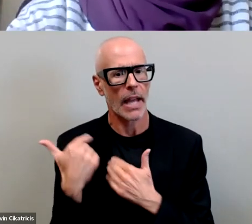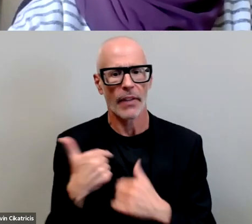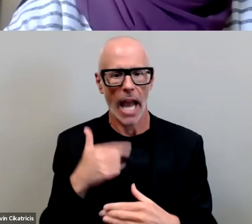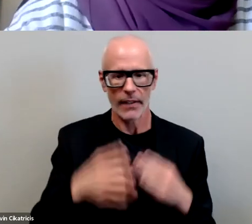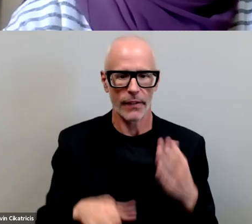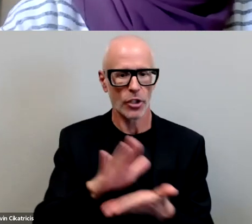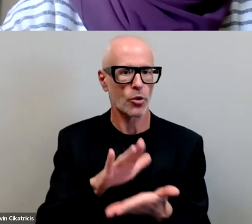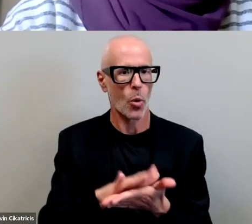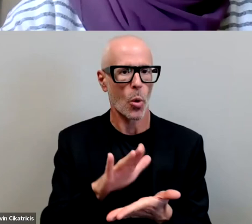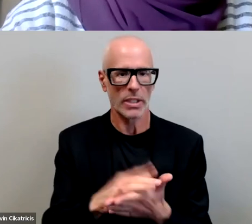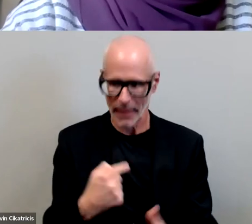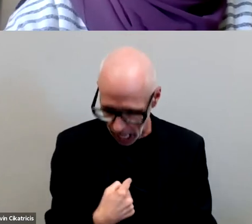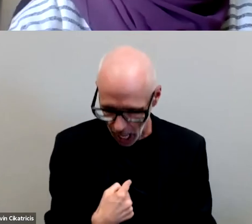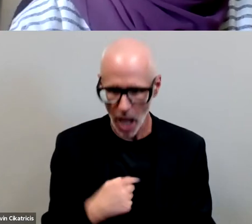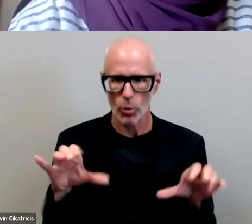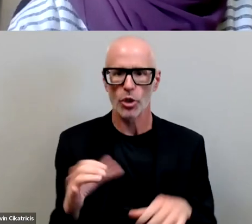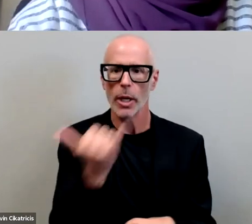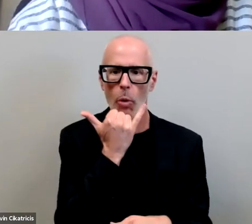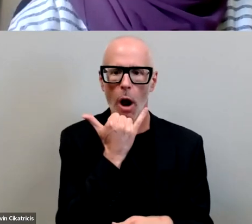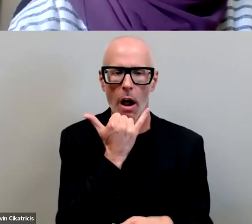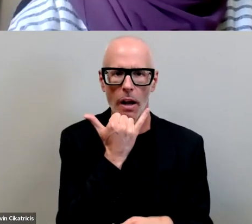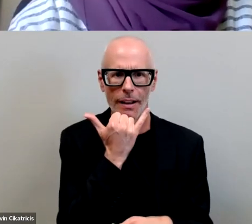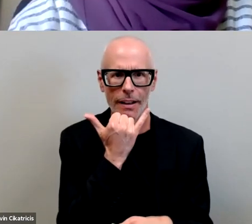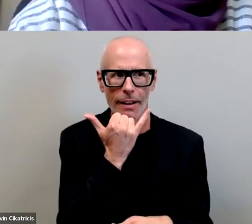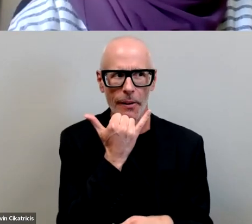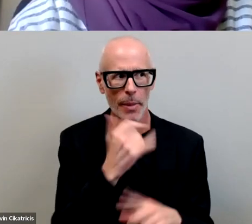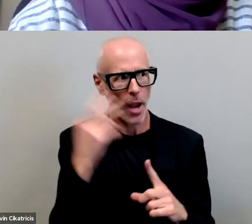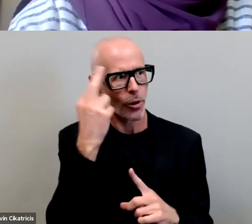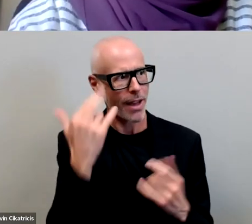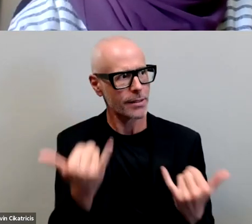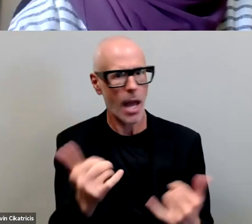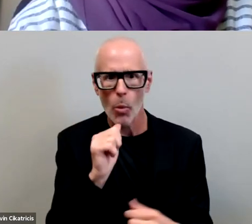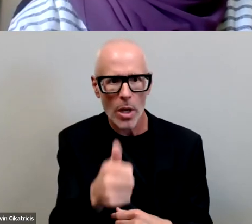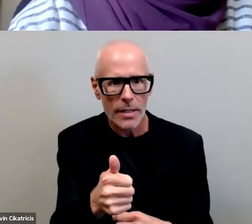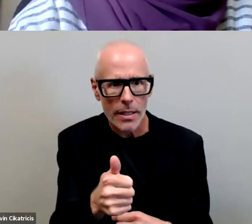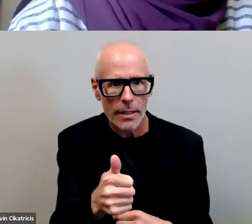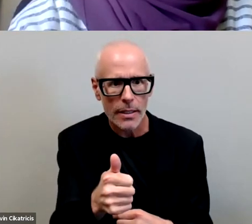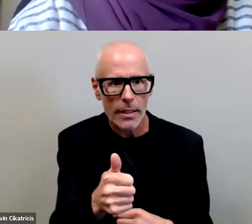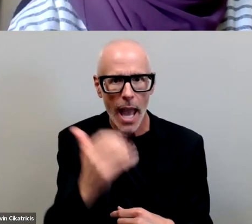was something that i was doing wrong and it wasn't and knowing that it wasn't my fault